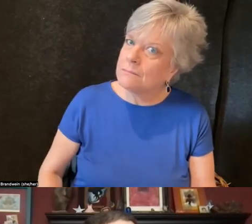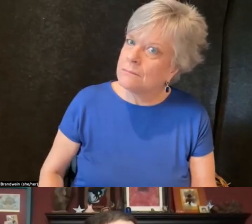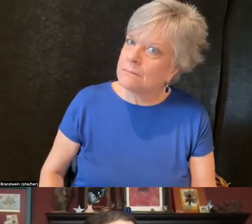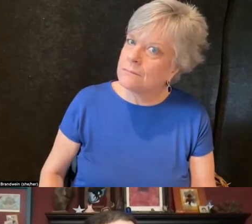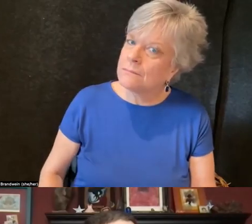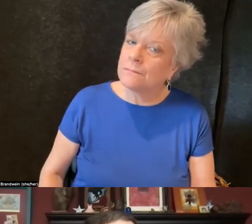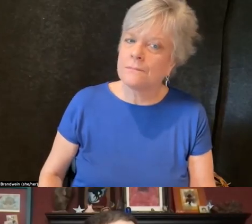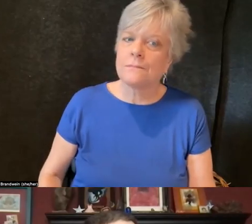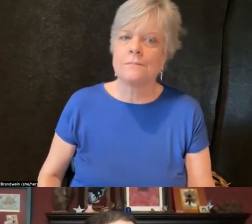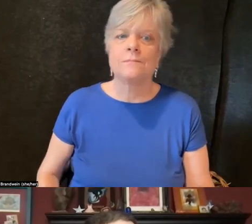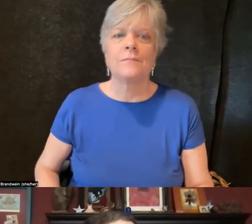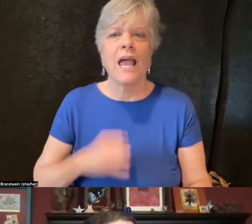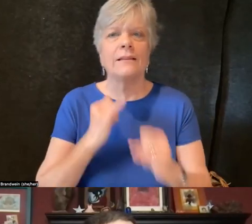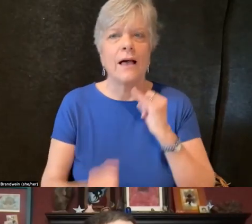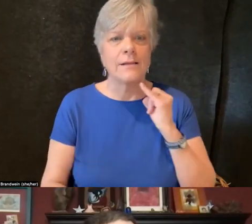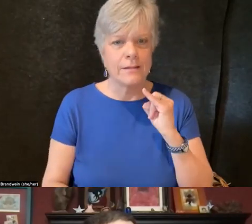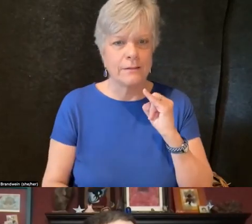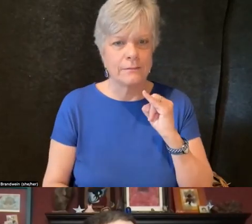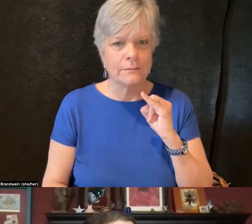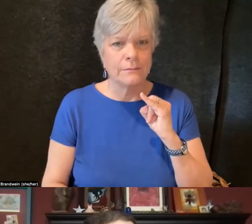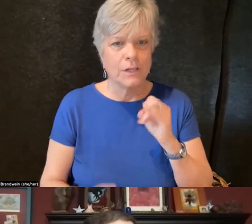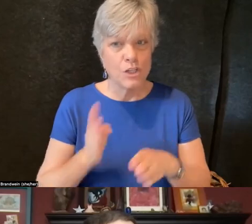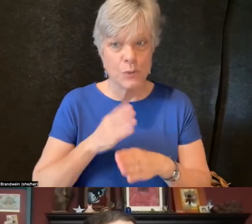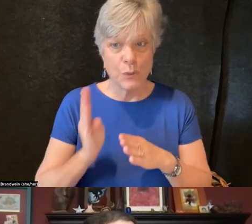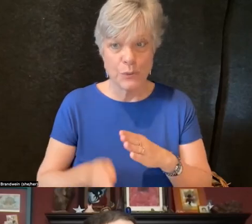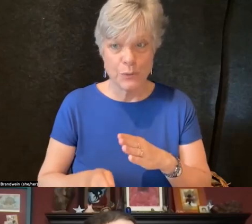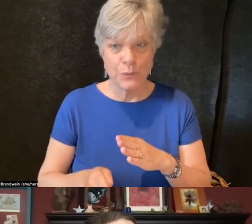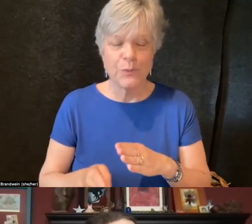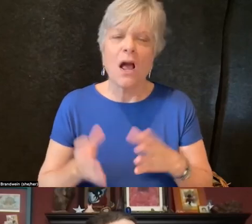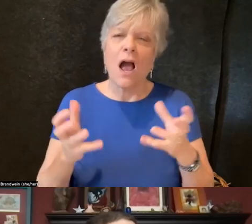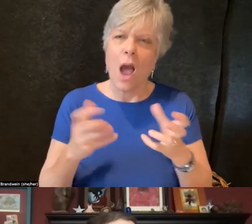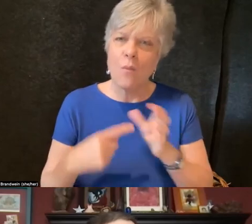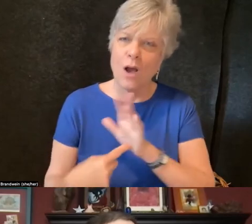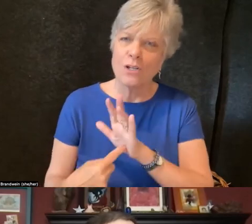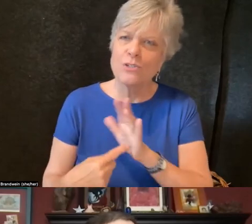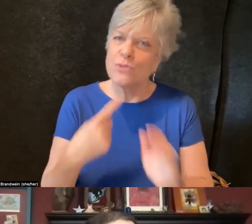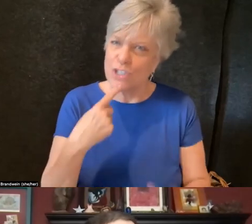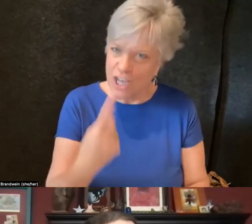And lastly, to conclude, I wanted to share a portion